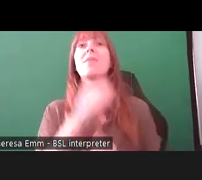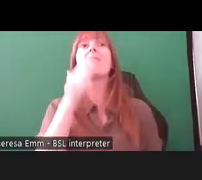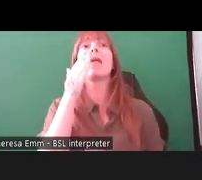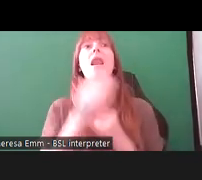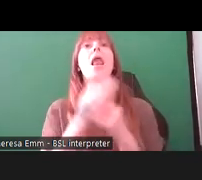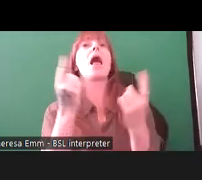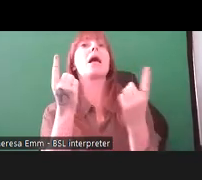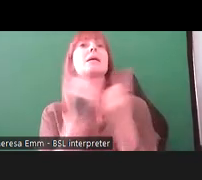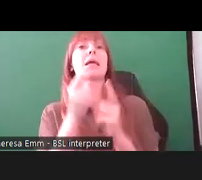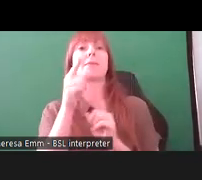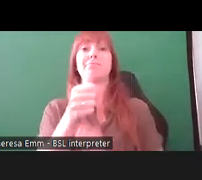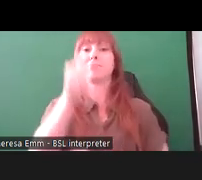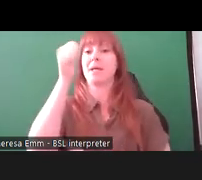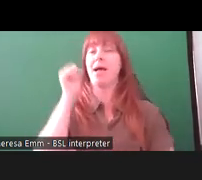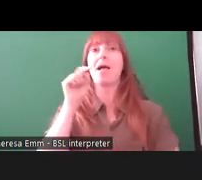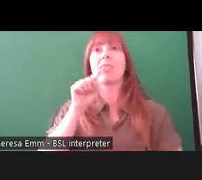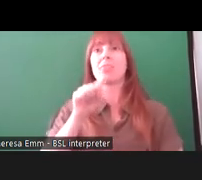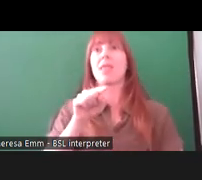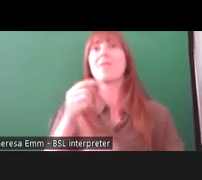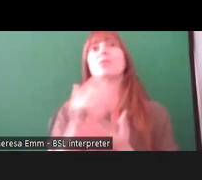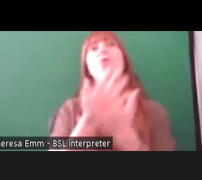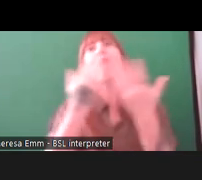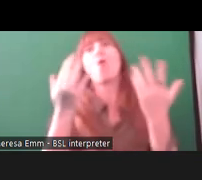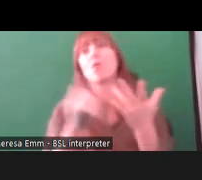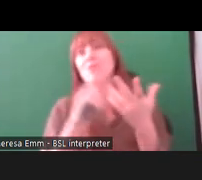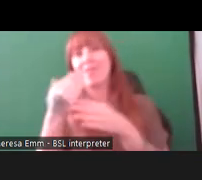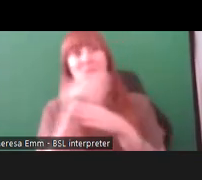because there were lots of video works within this exhibition that you can't see, but there's a video